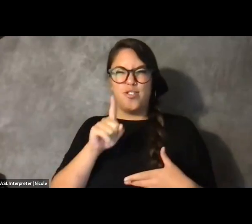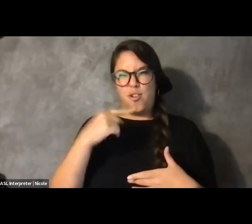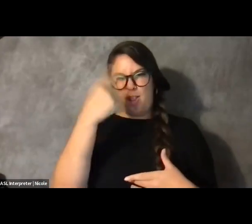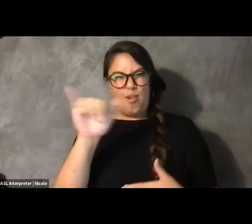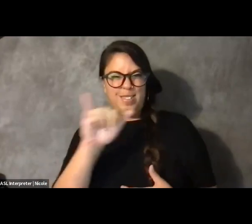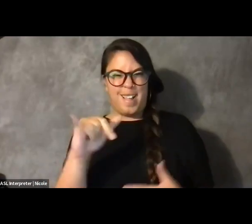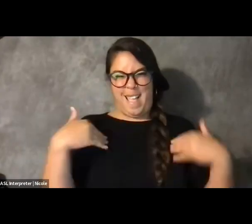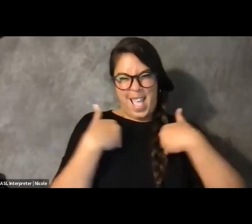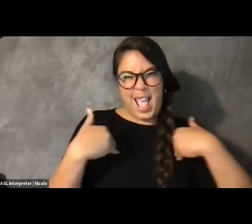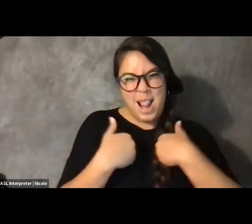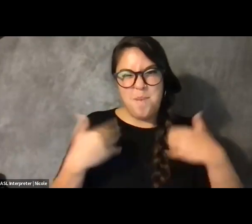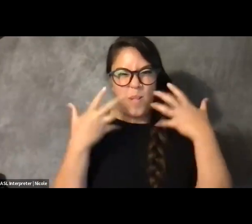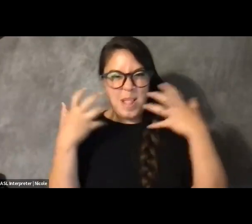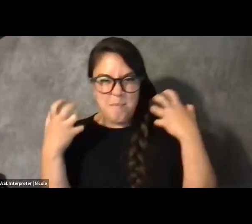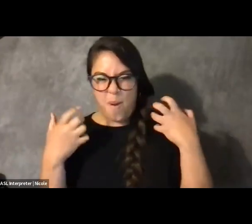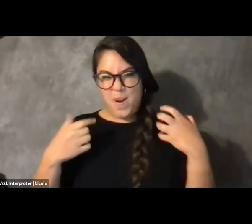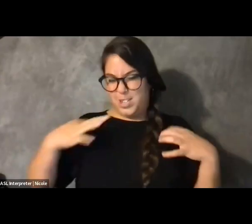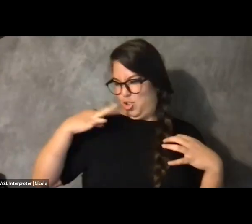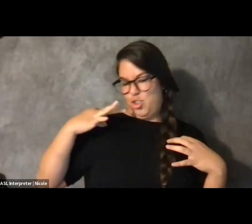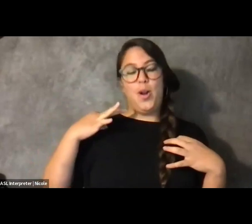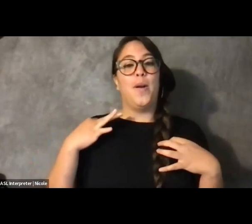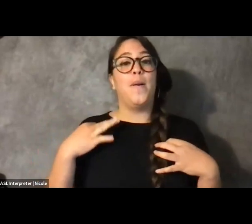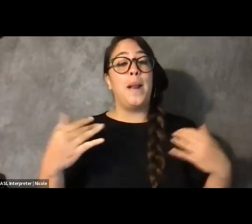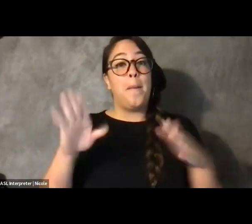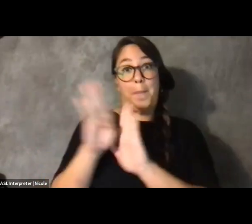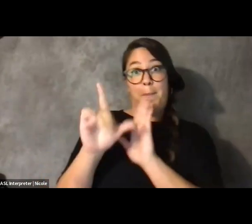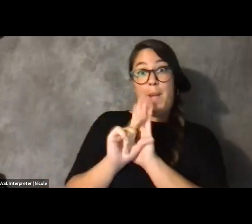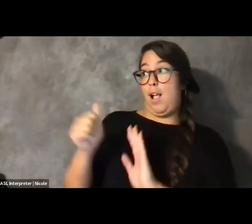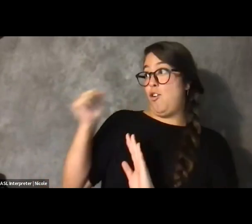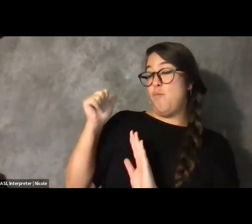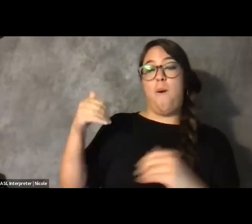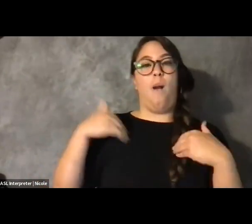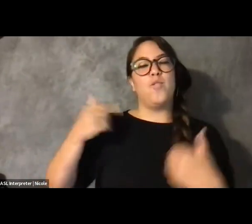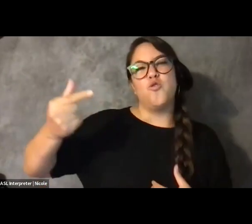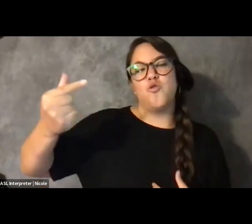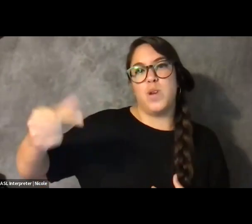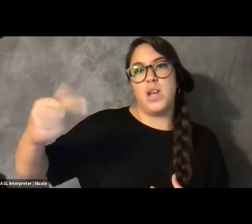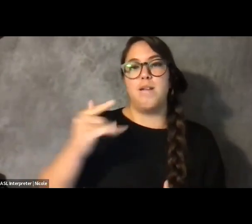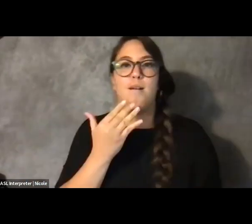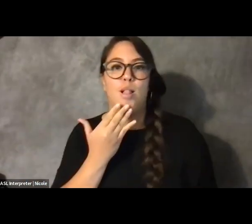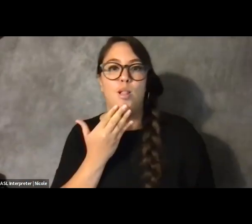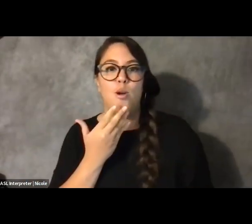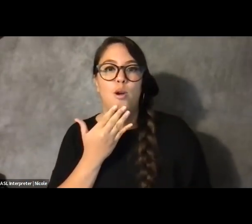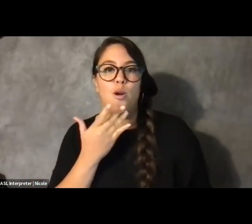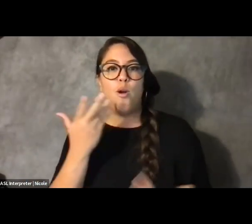Gray print top, and I'm in front of a green themed virtual background.